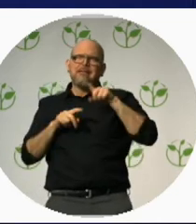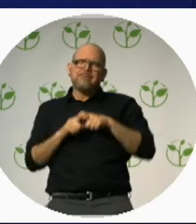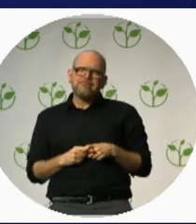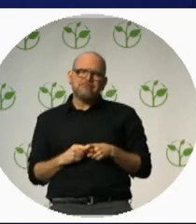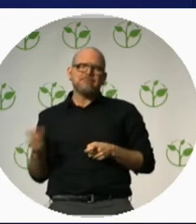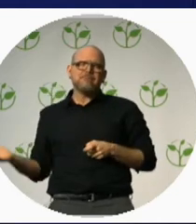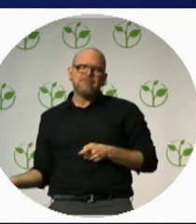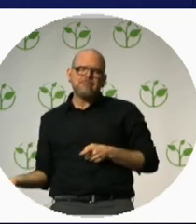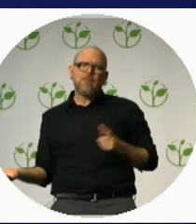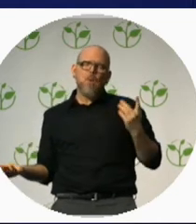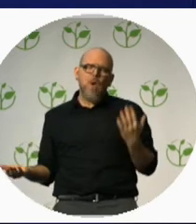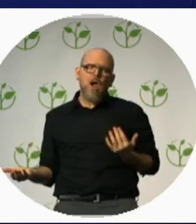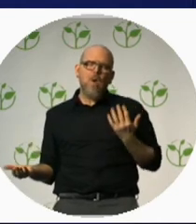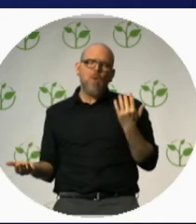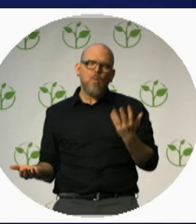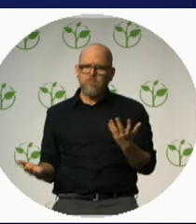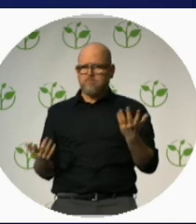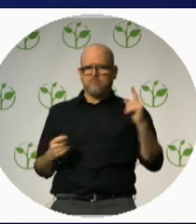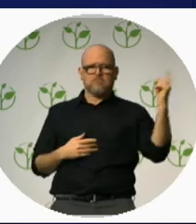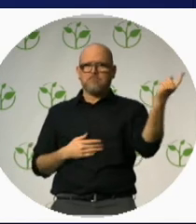lady swoops in to the rescue.